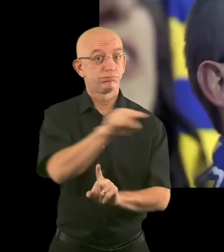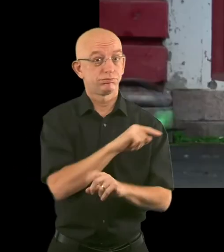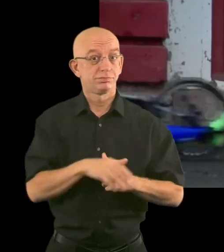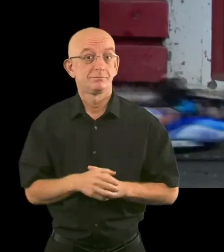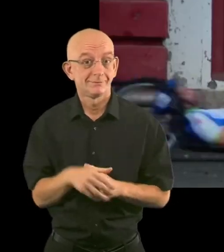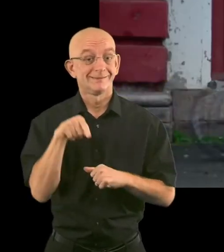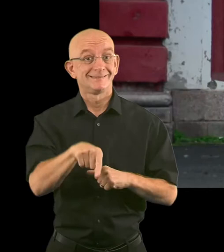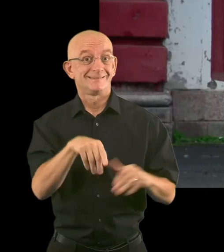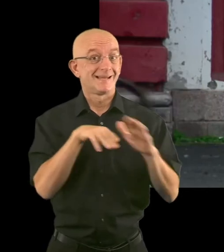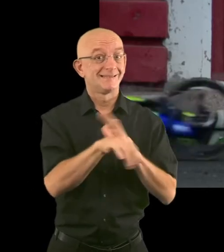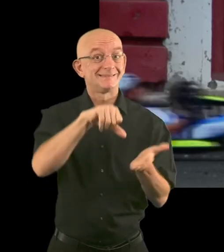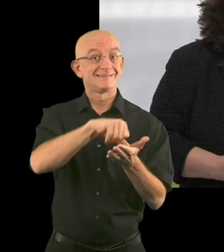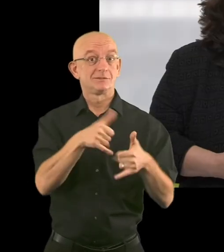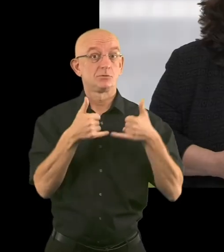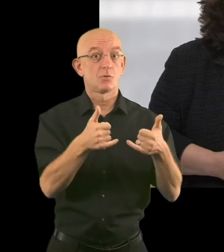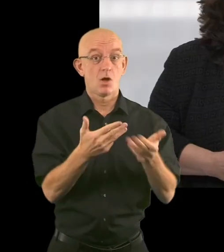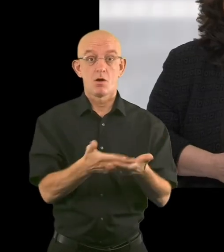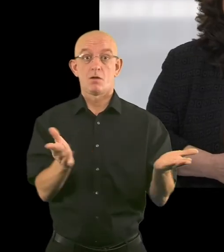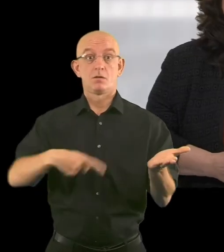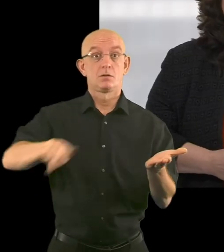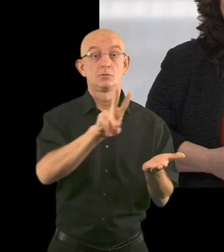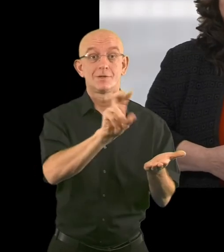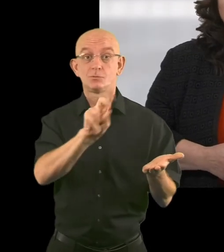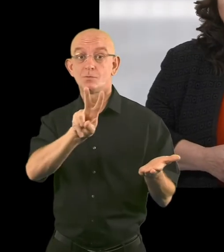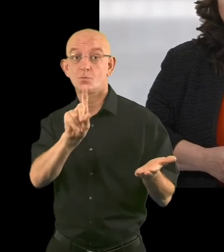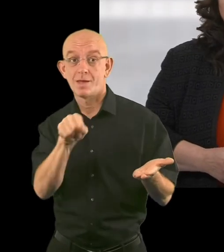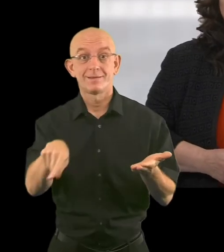The Access City Award 2021 is now open for applications